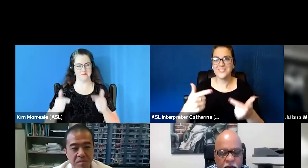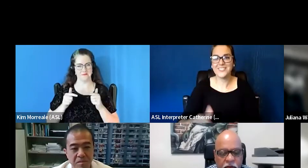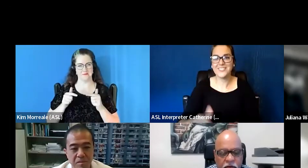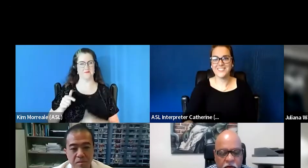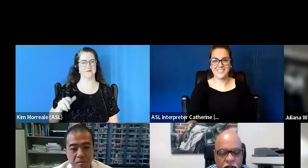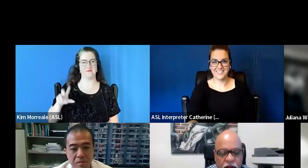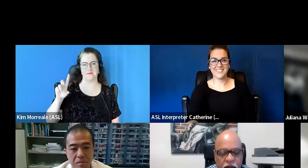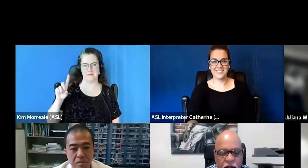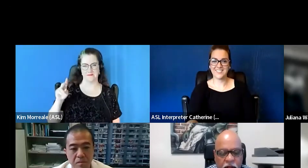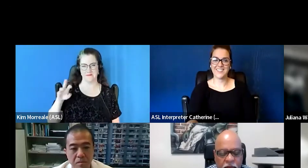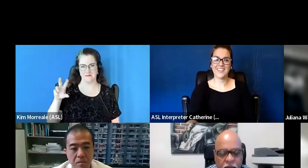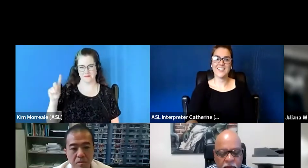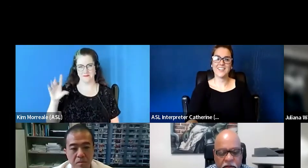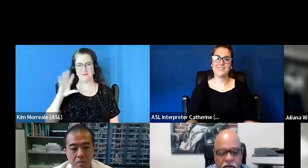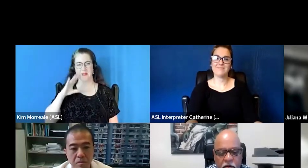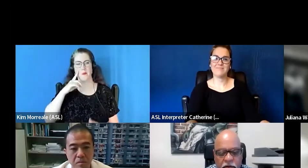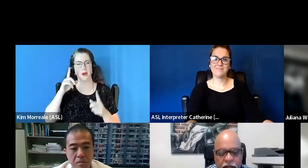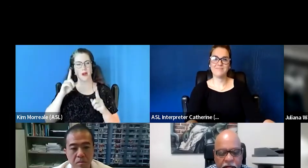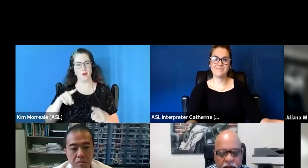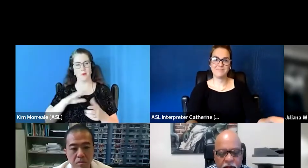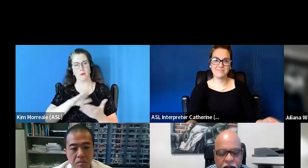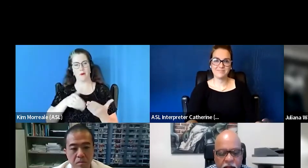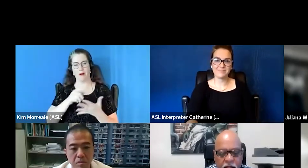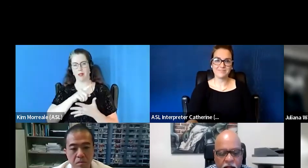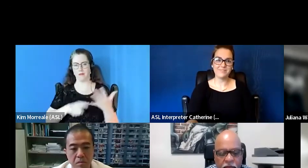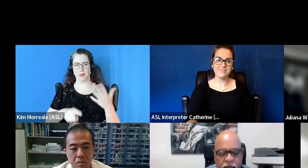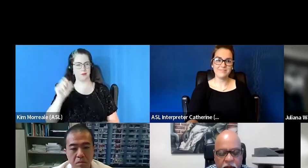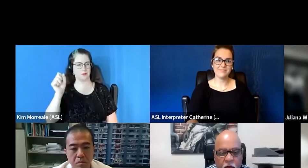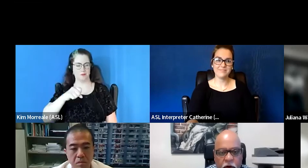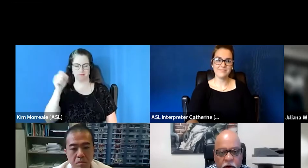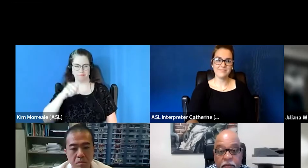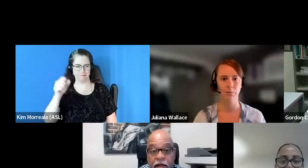I would also make sure that, wearing my racial equity hat,